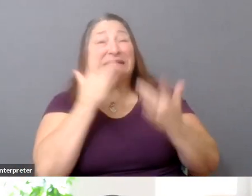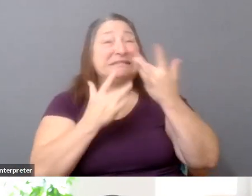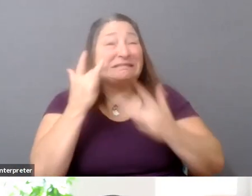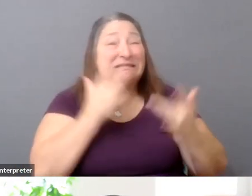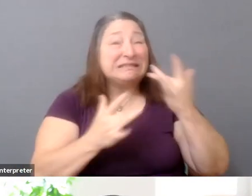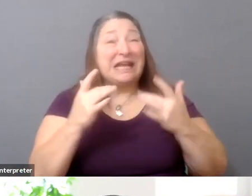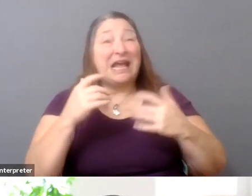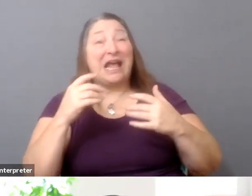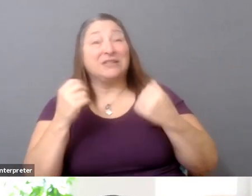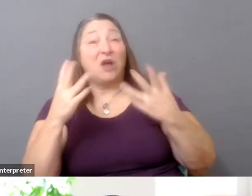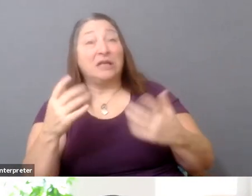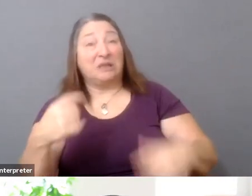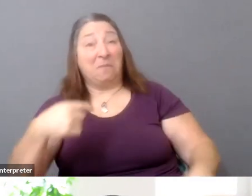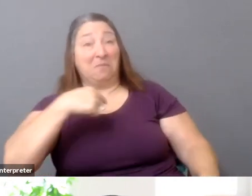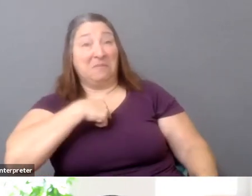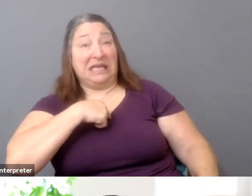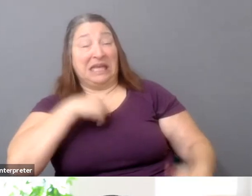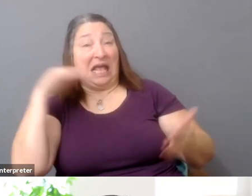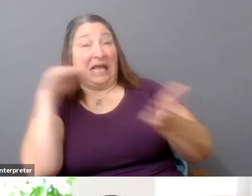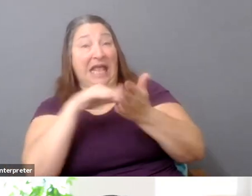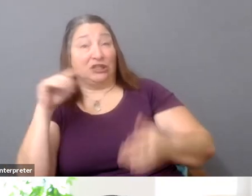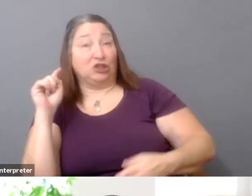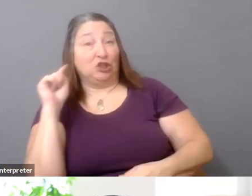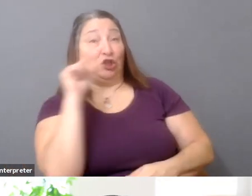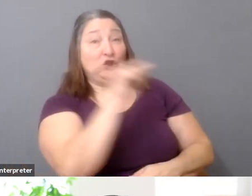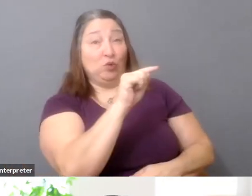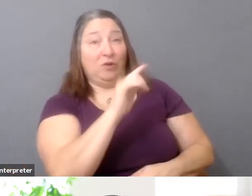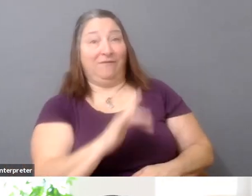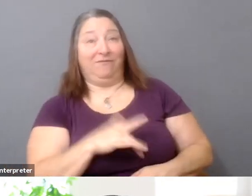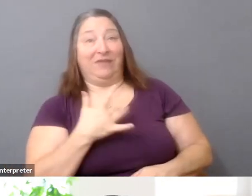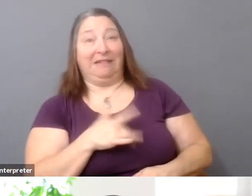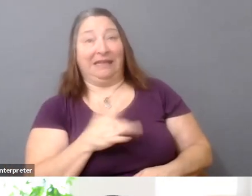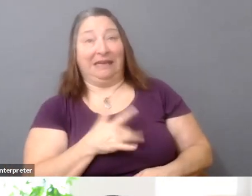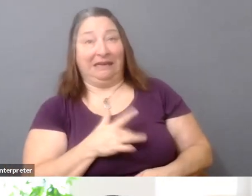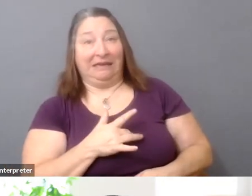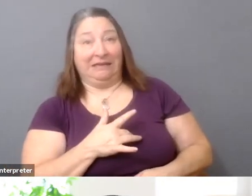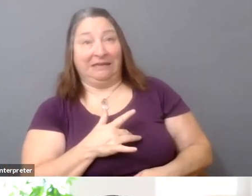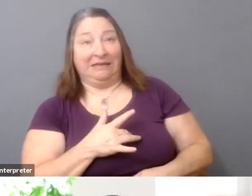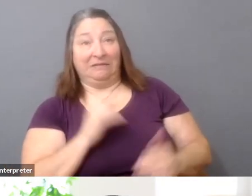you know, feeling that I'd like for us to think,